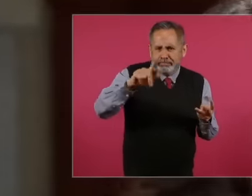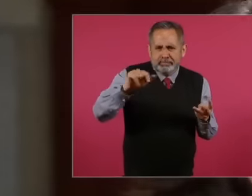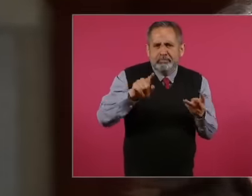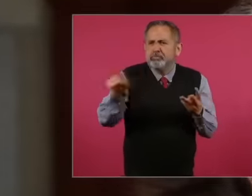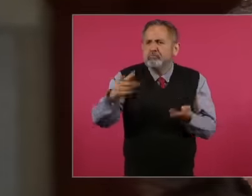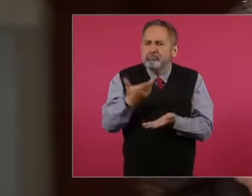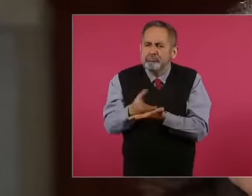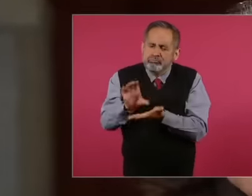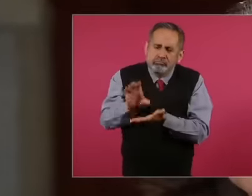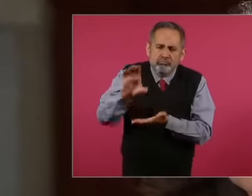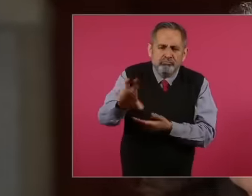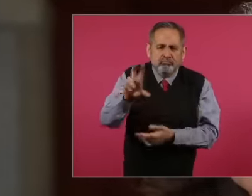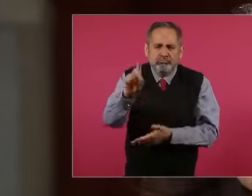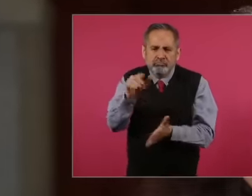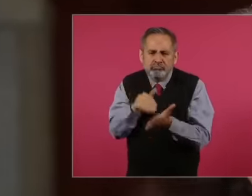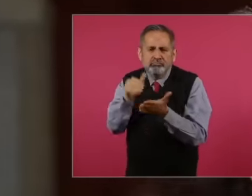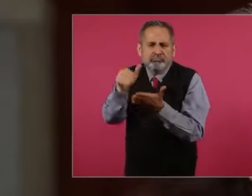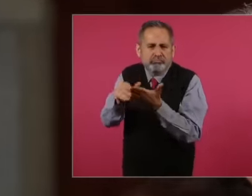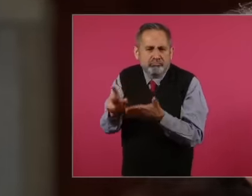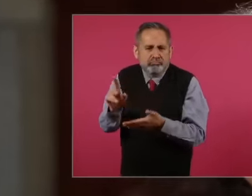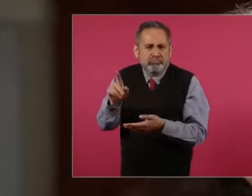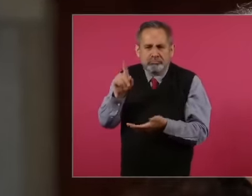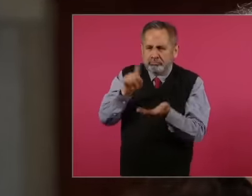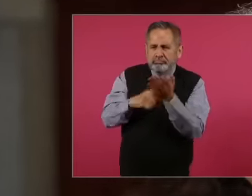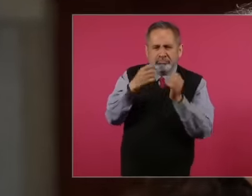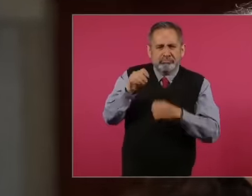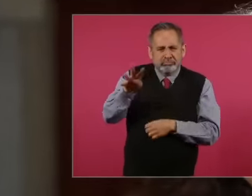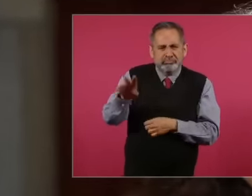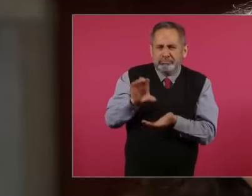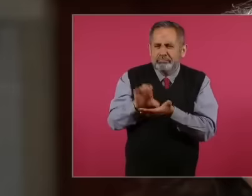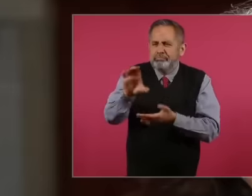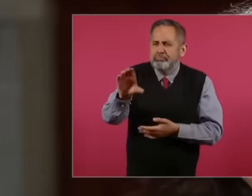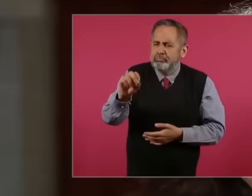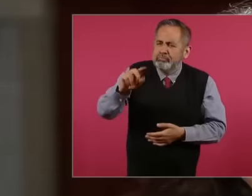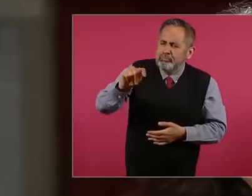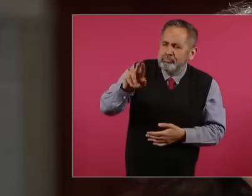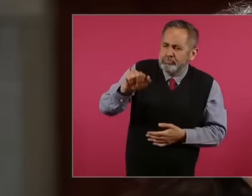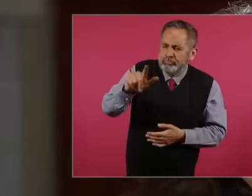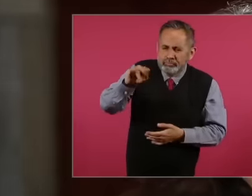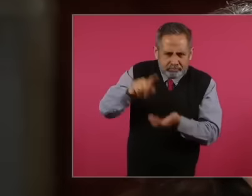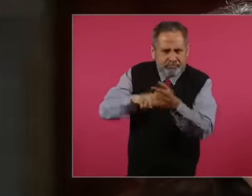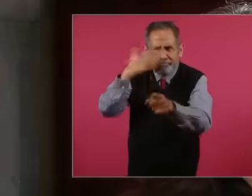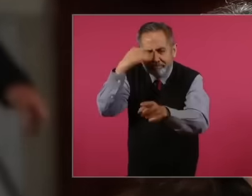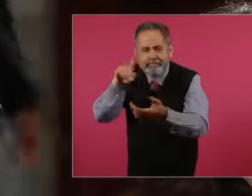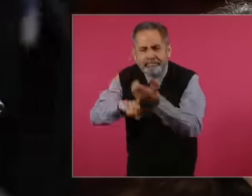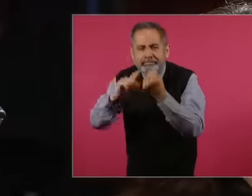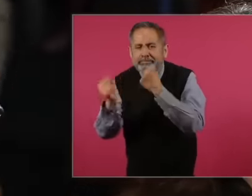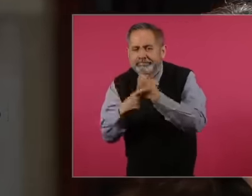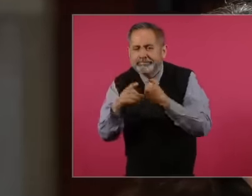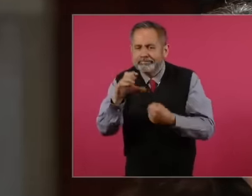30 million pesos from the 19th to now and you know who is contraline is It's like the green of